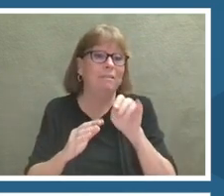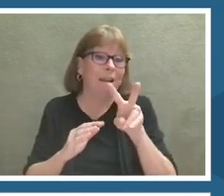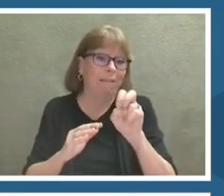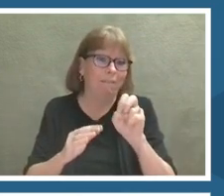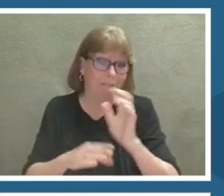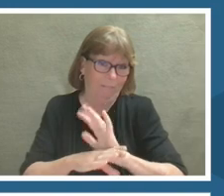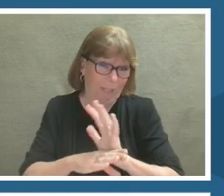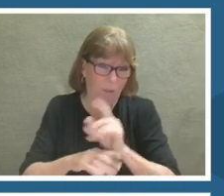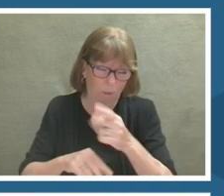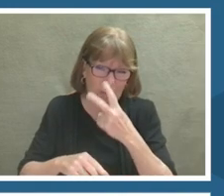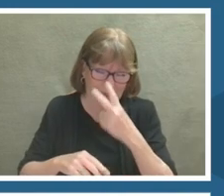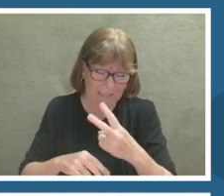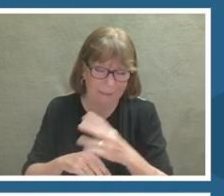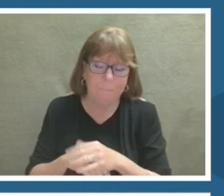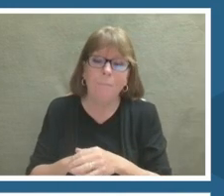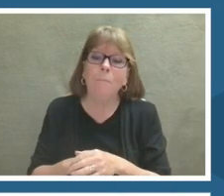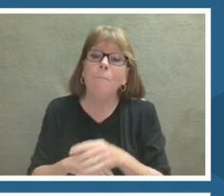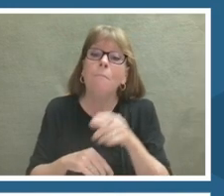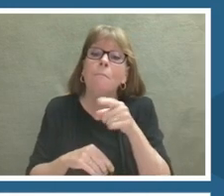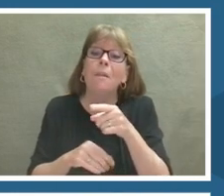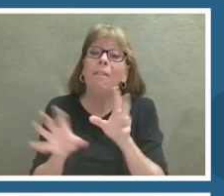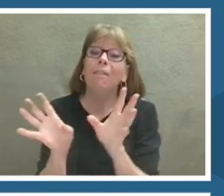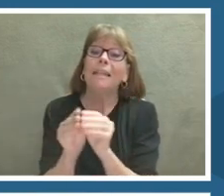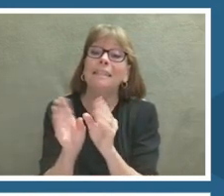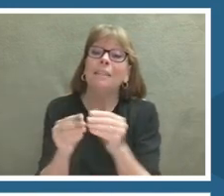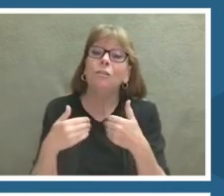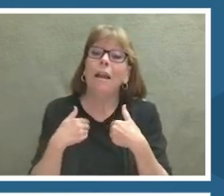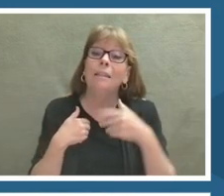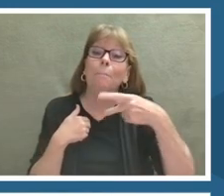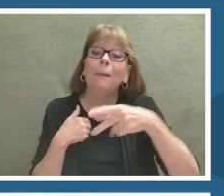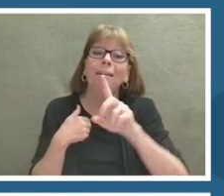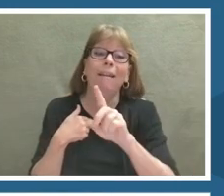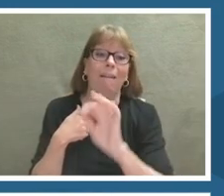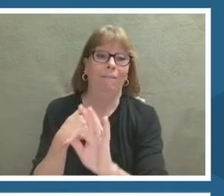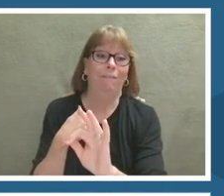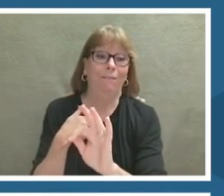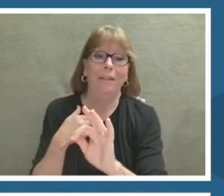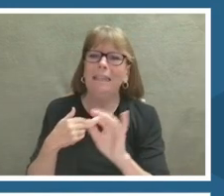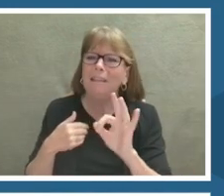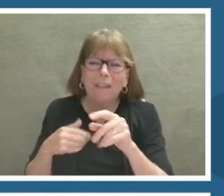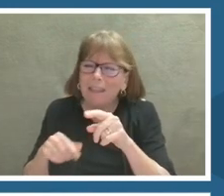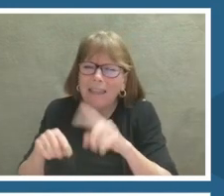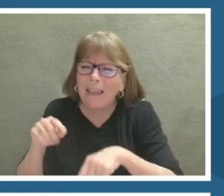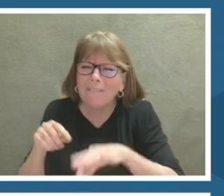There's a PDF in the session description so if you want to go to that, if you don't hear the web links that you can go to that.